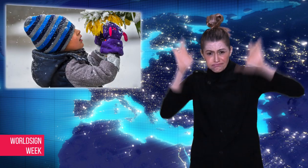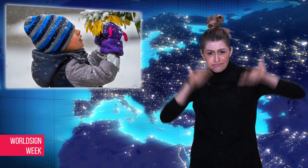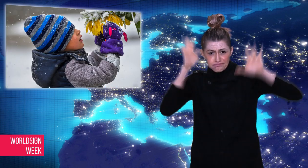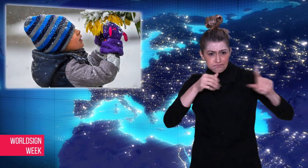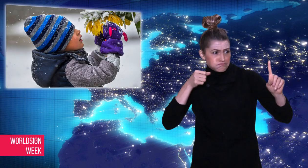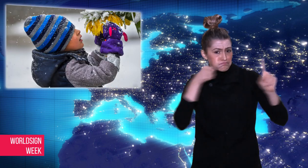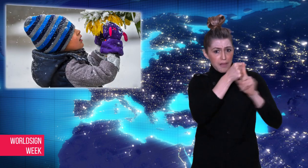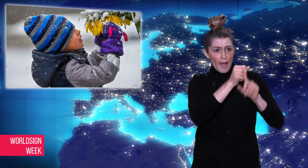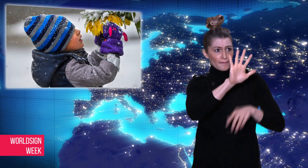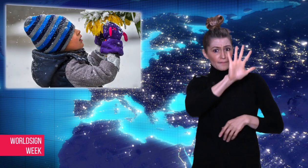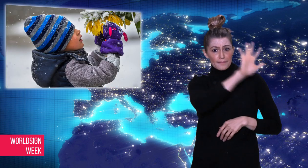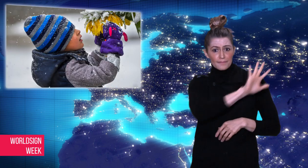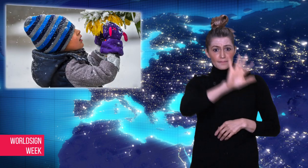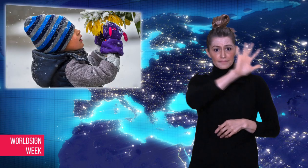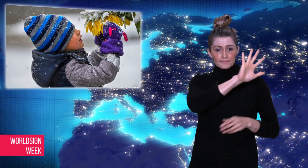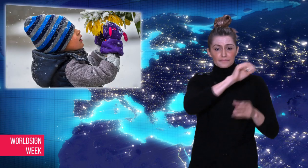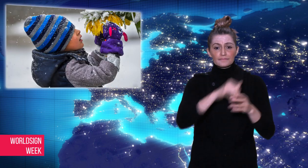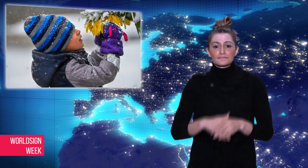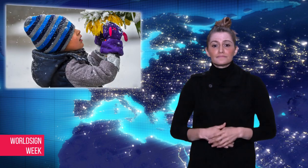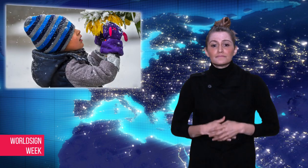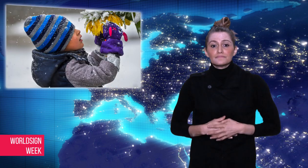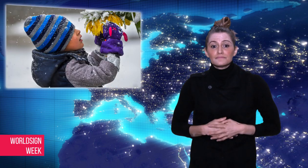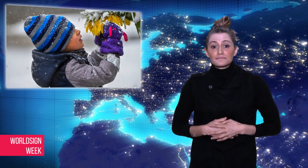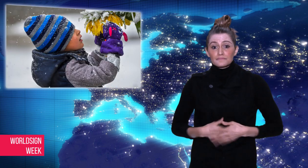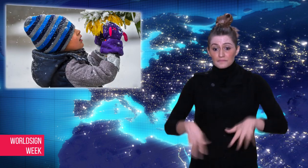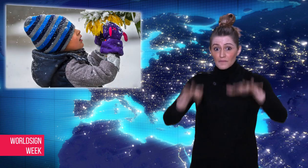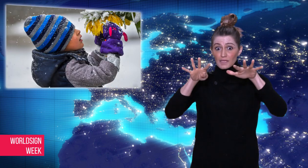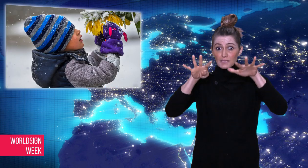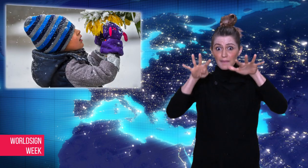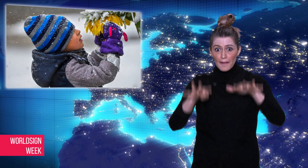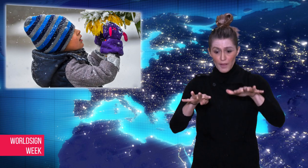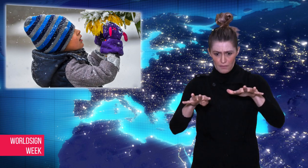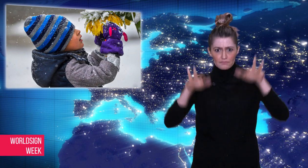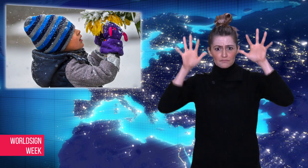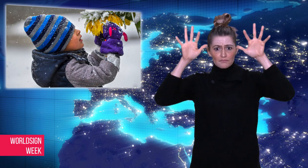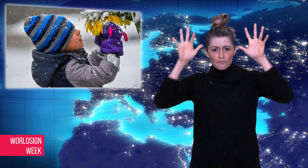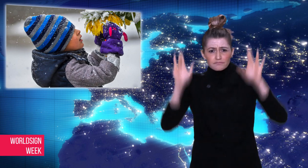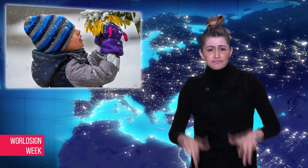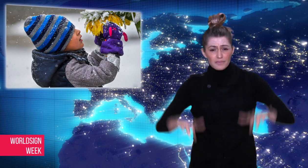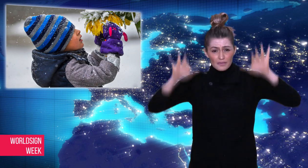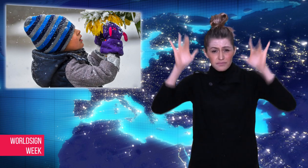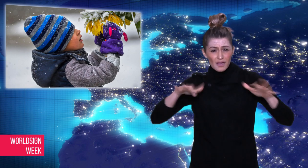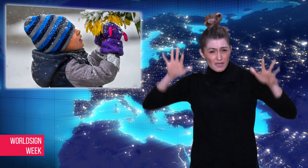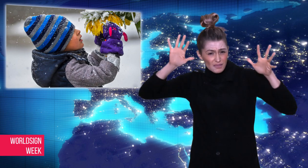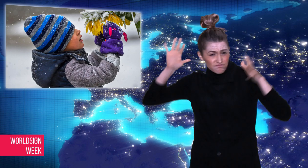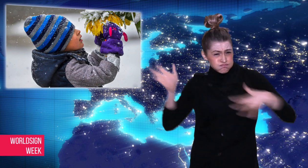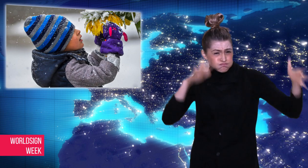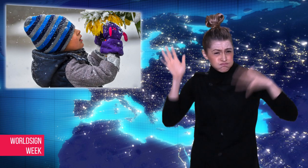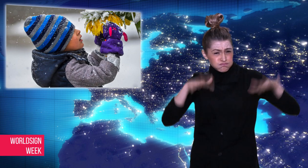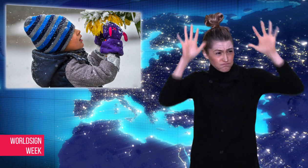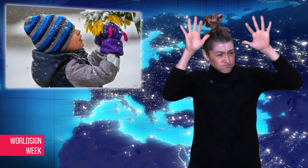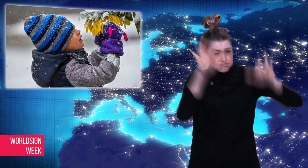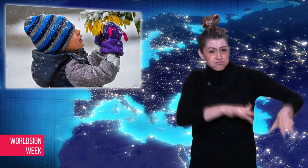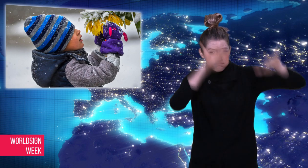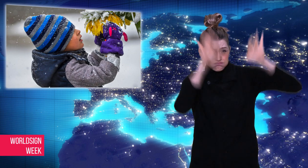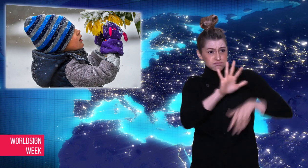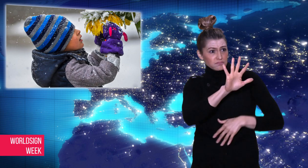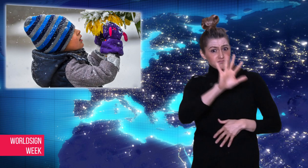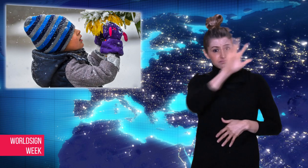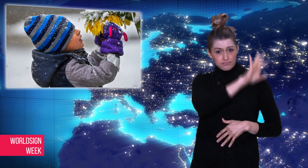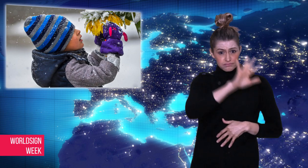The September record-breaking snow storm